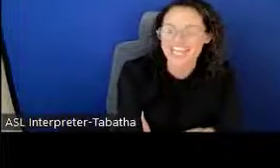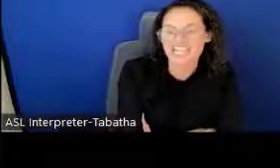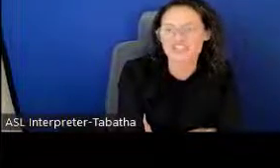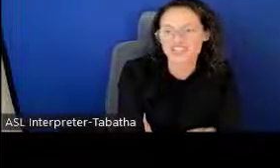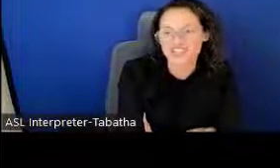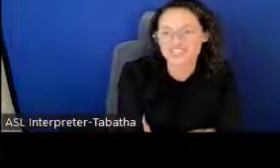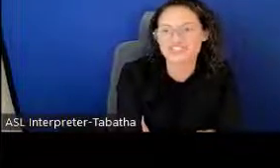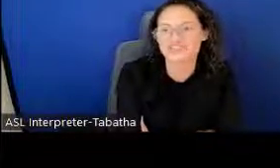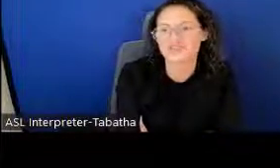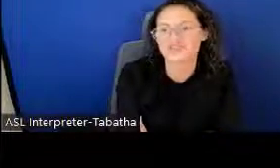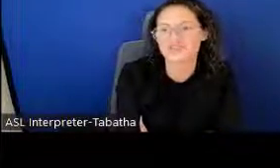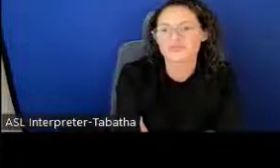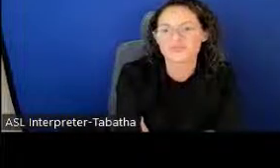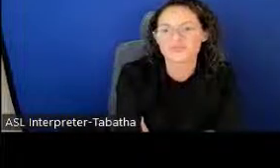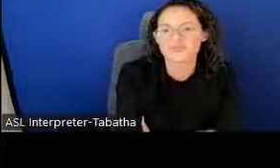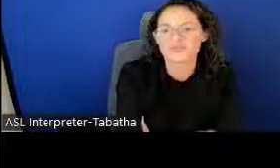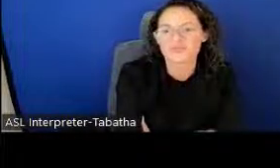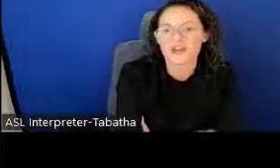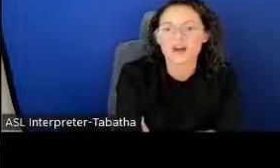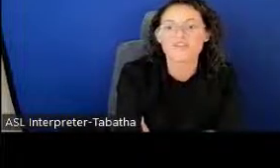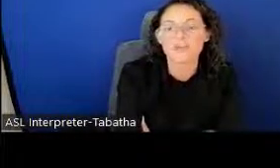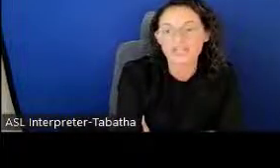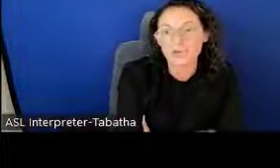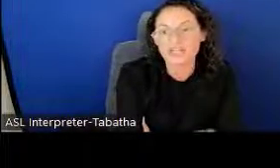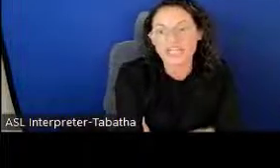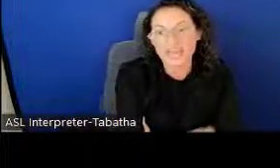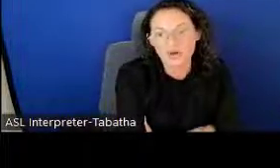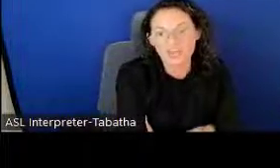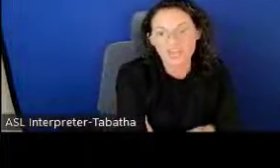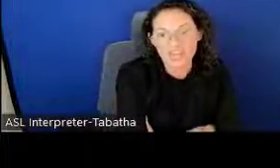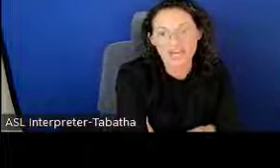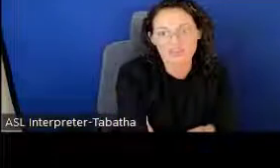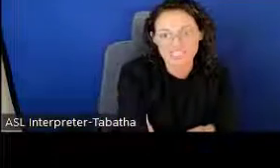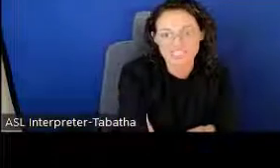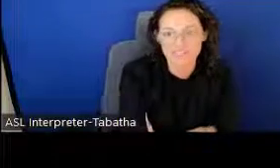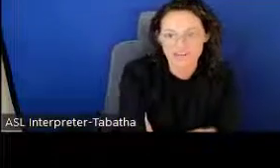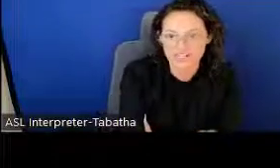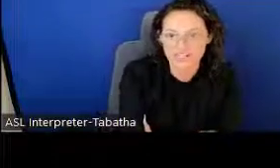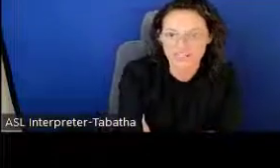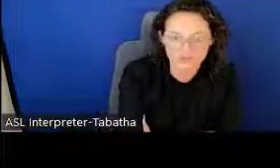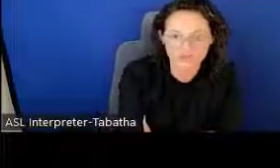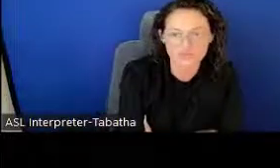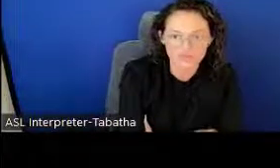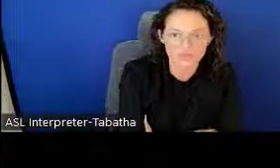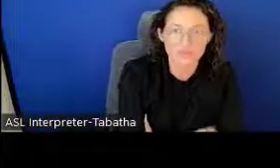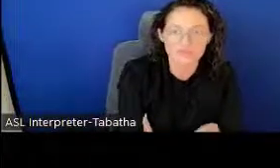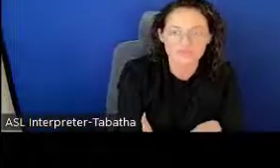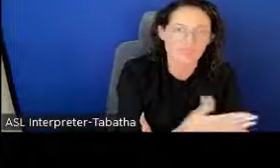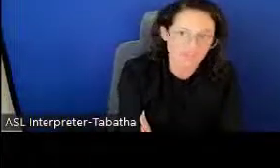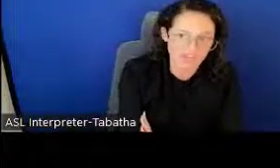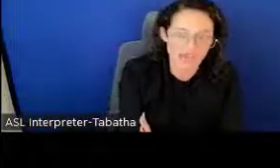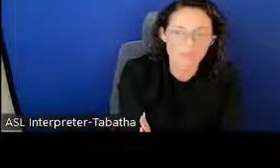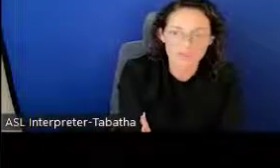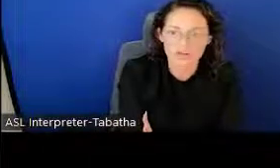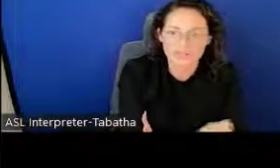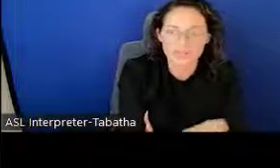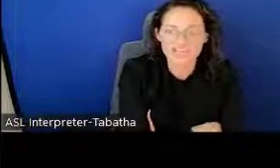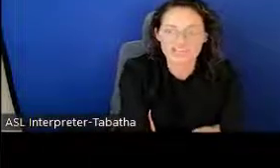National Institute of Minority Health and Health Disparities. Those are reviewed by that board to make sure